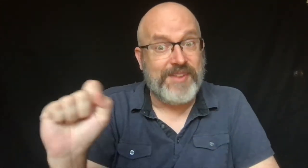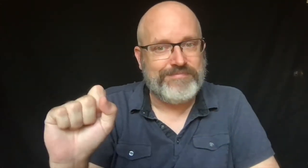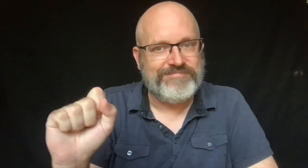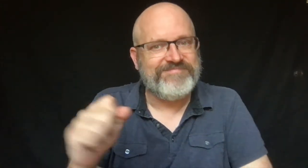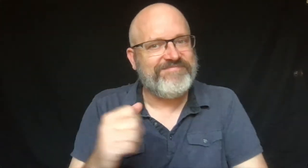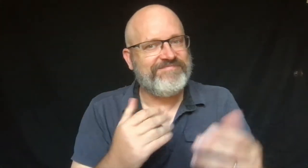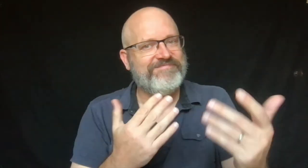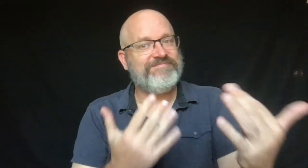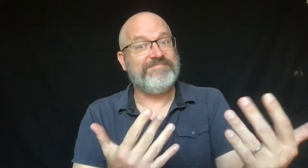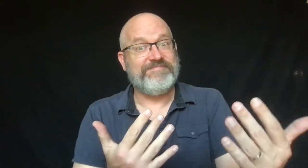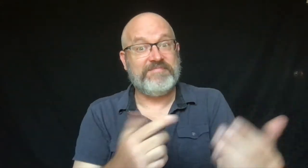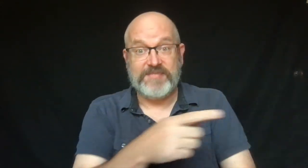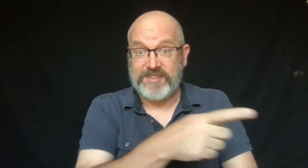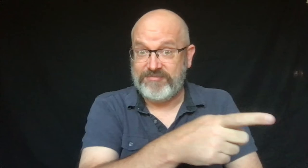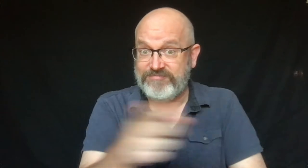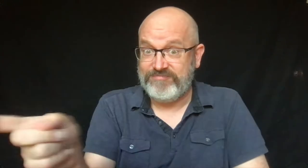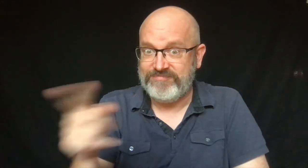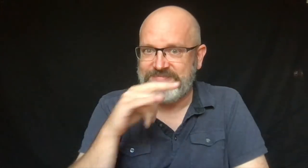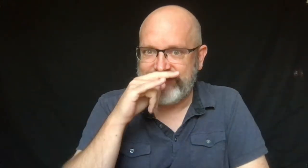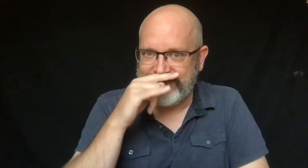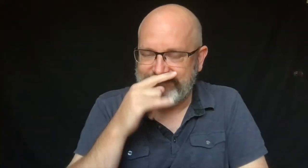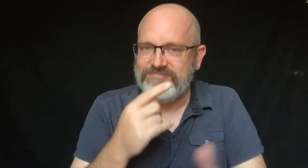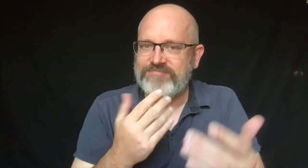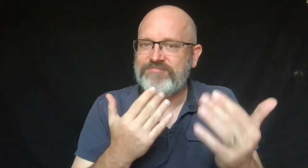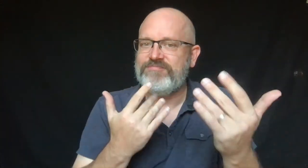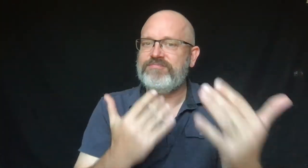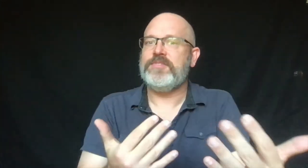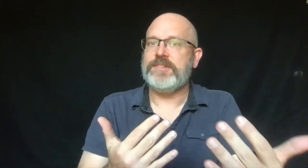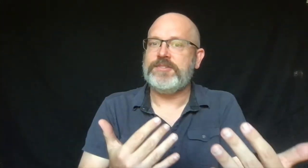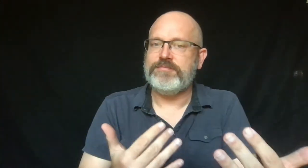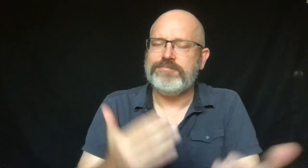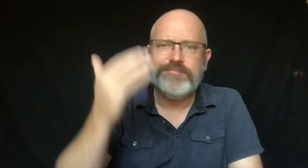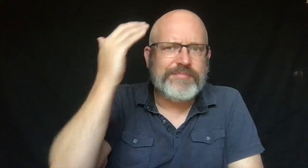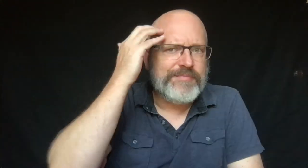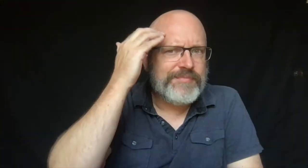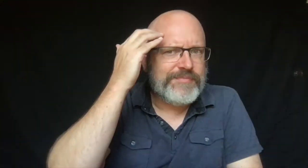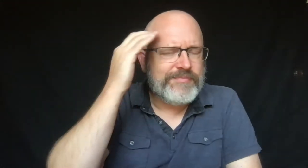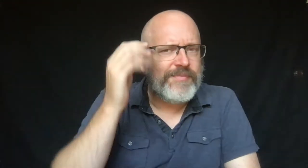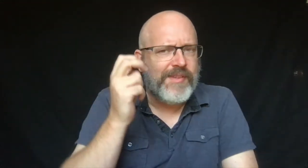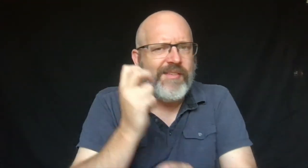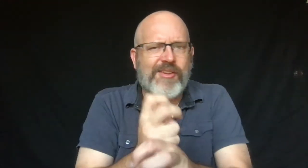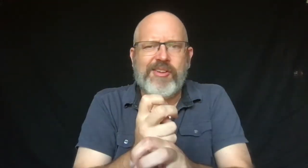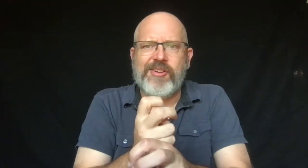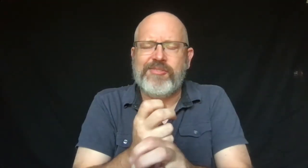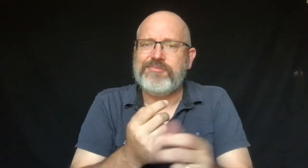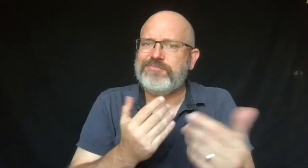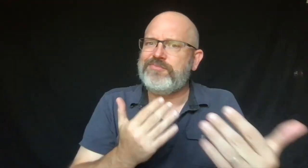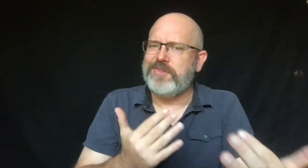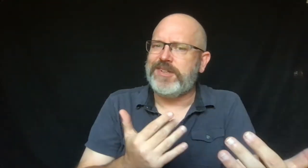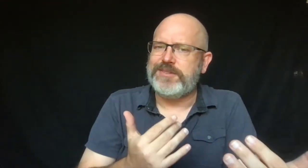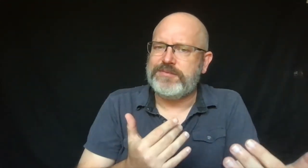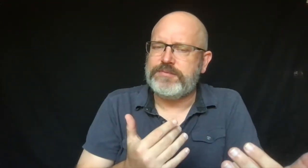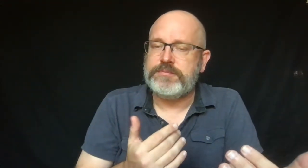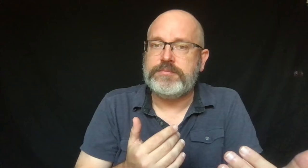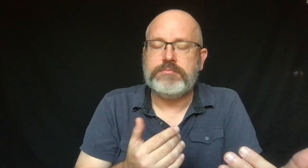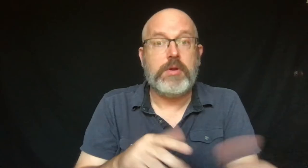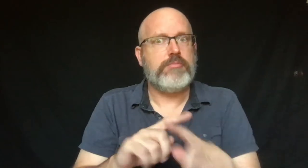Trinka and Sam waited. All the kids waited. It was hard to wait,